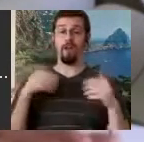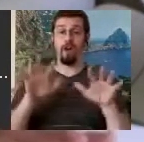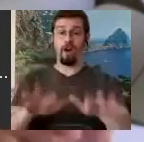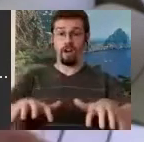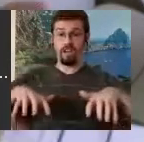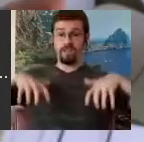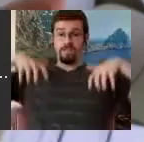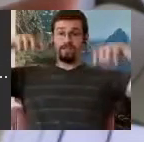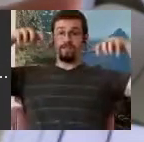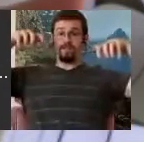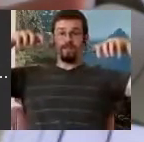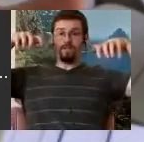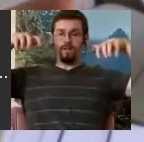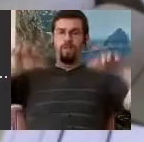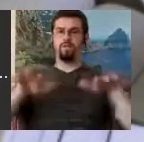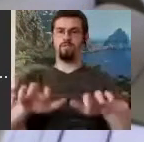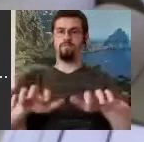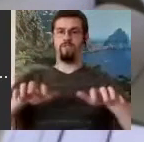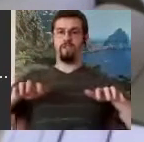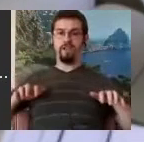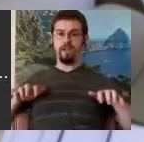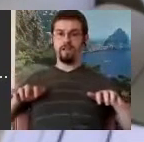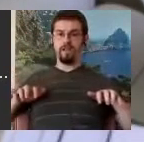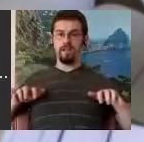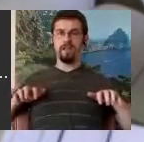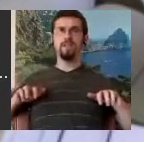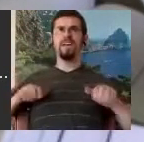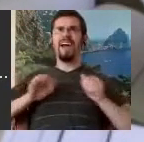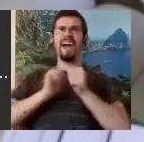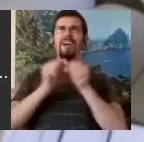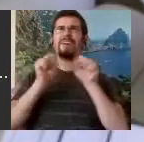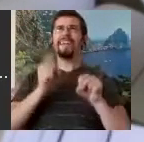So how could they see people on the stage that were behind each other? They